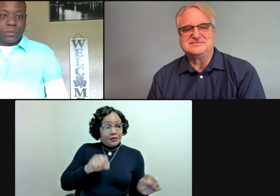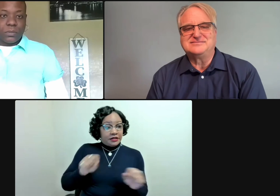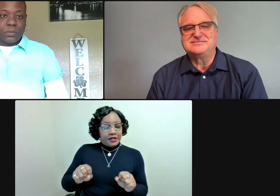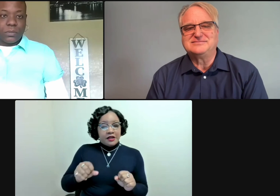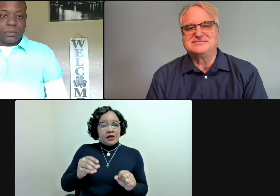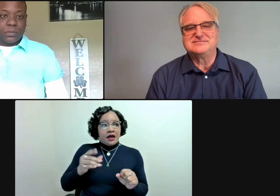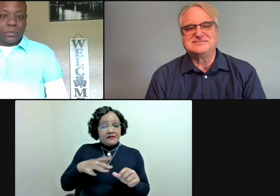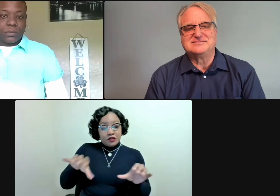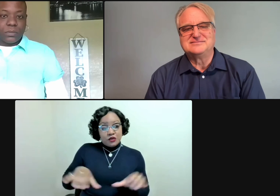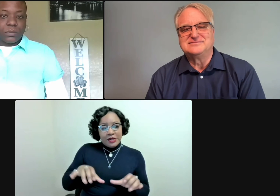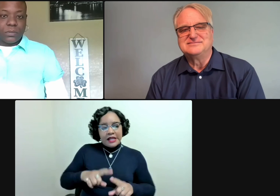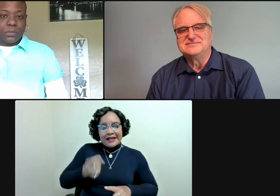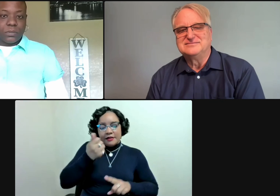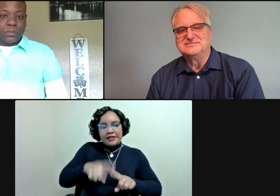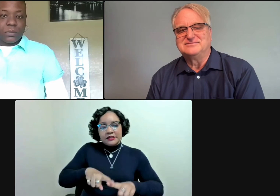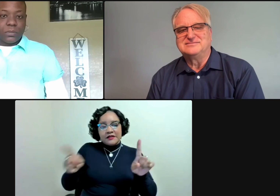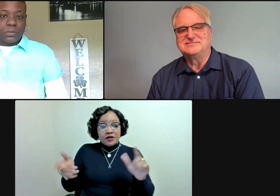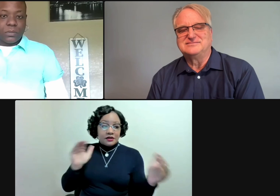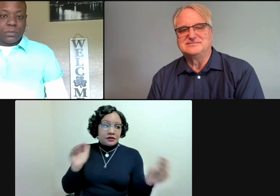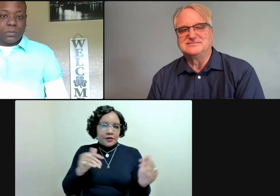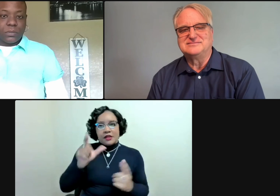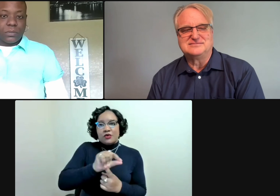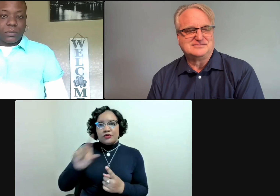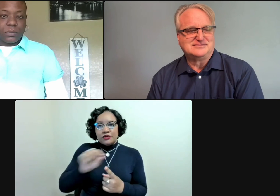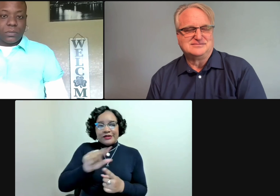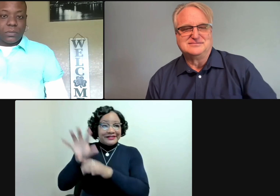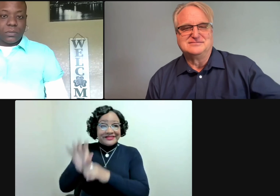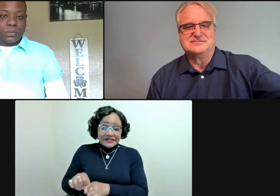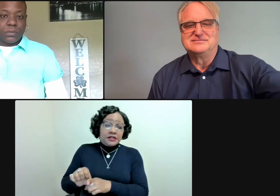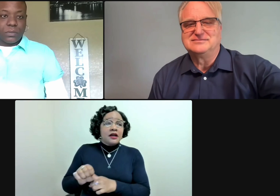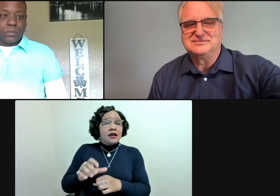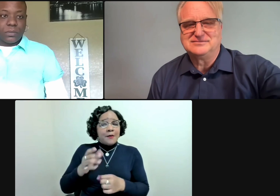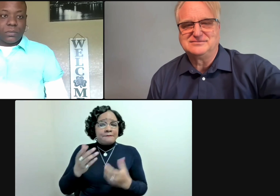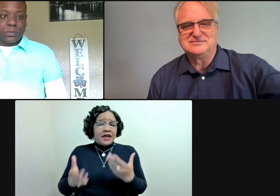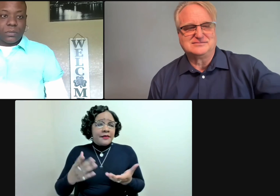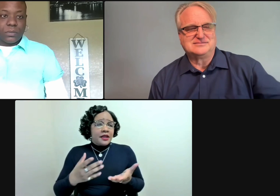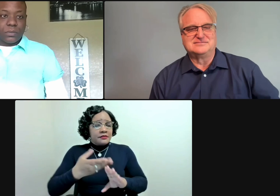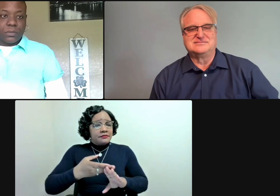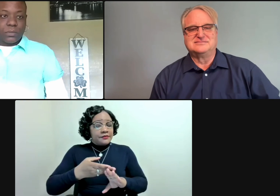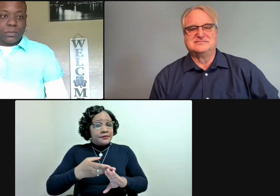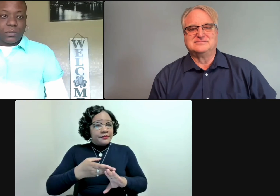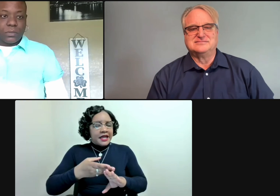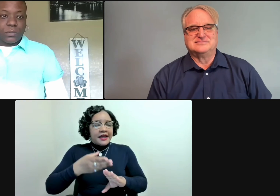and I can see potential of them thinking outside the box of the 20 minutes